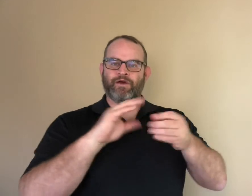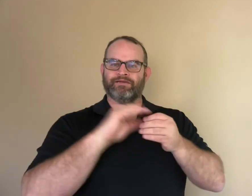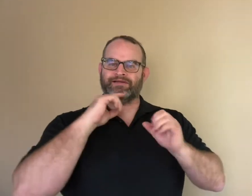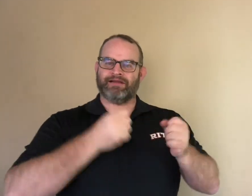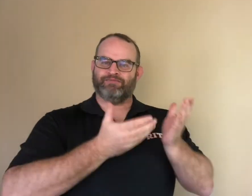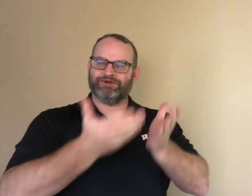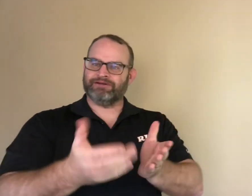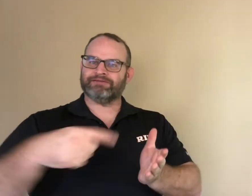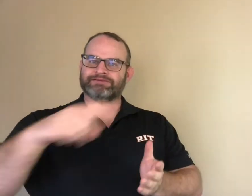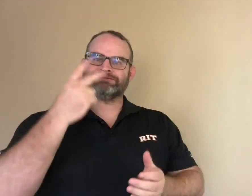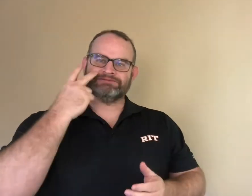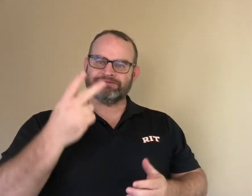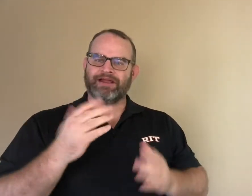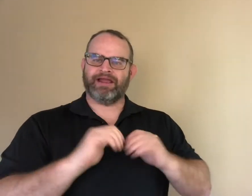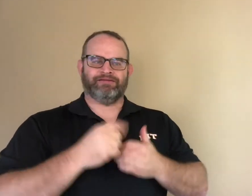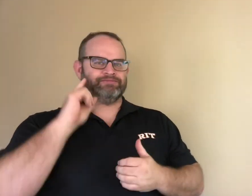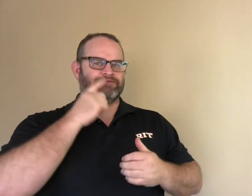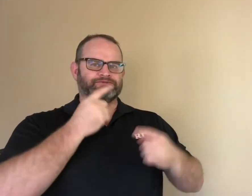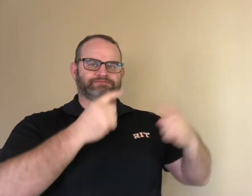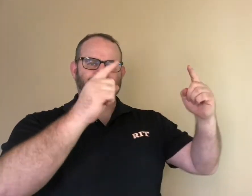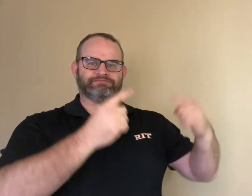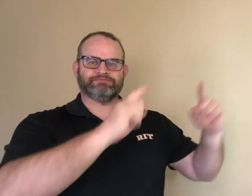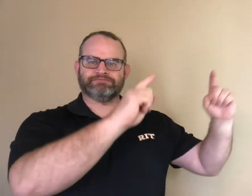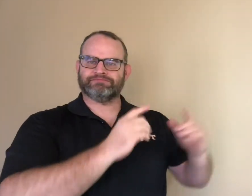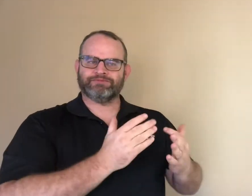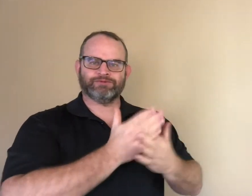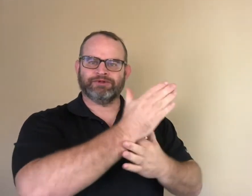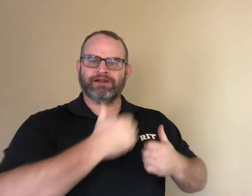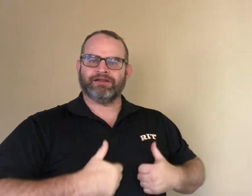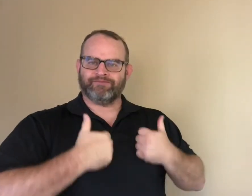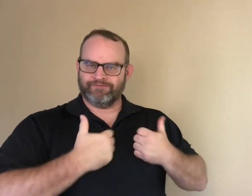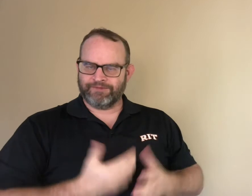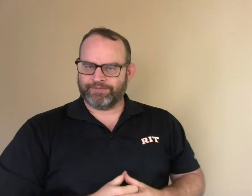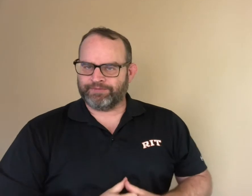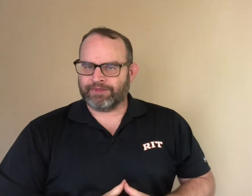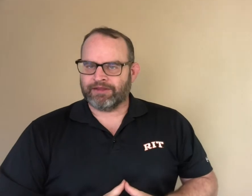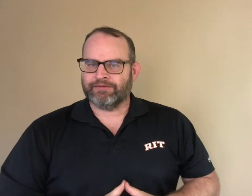Such stories about deaf contributions can show the readers how deaf people navigate through life successfully.